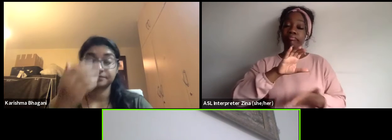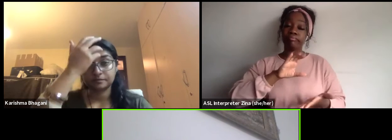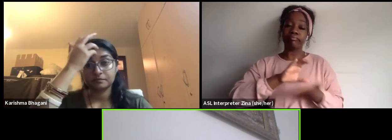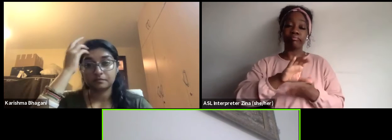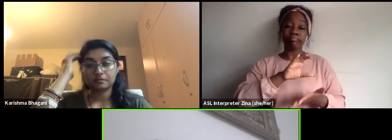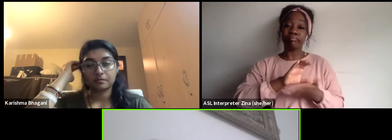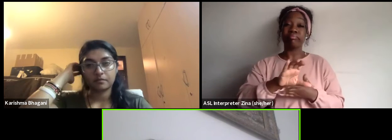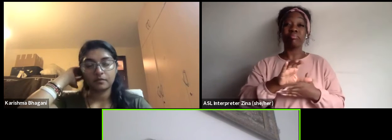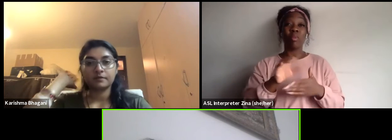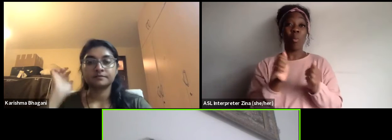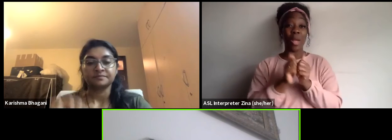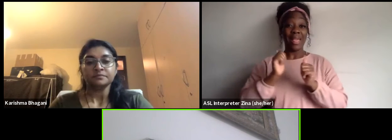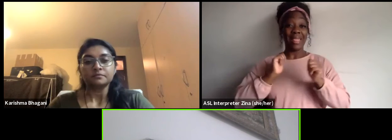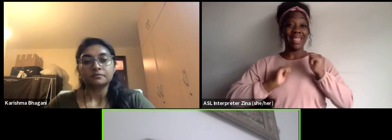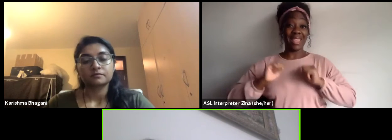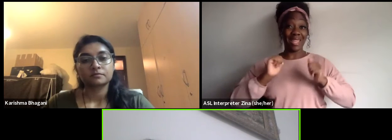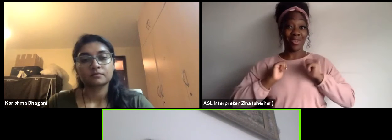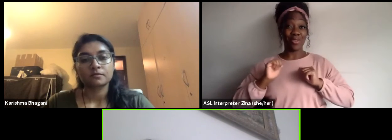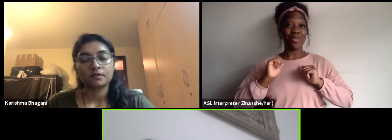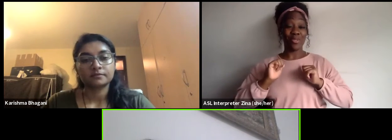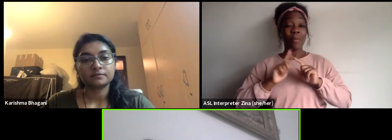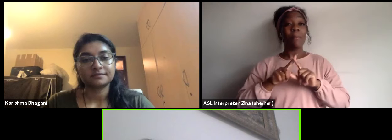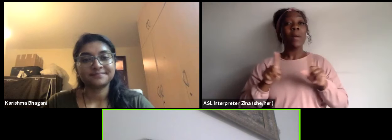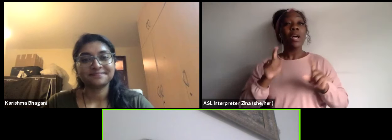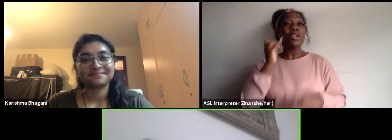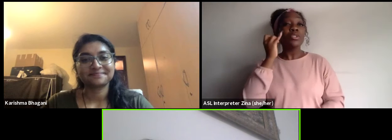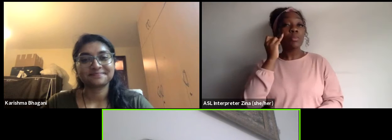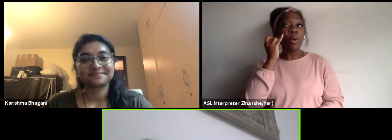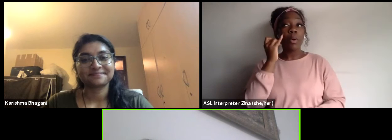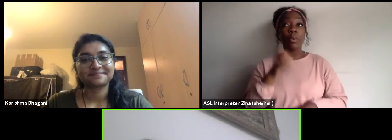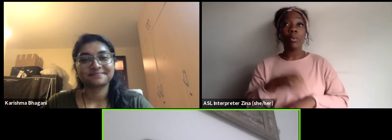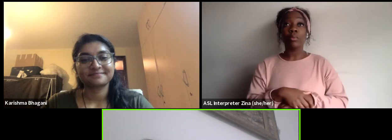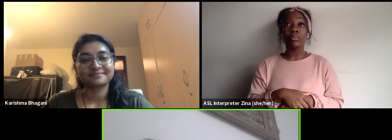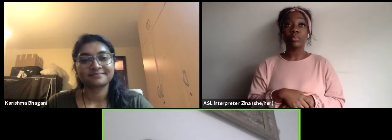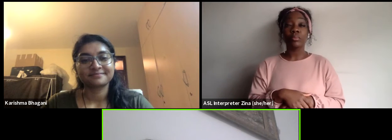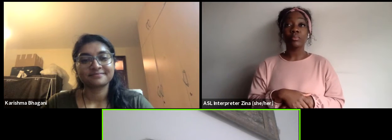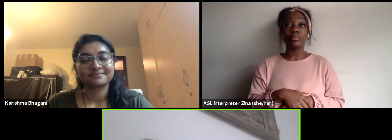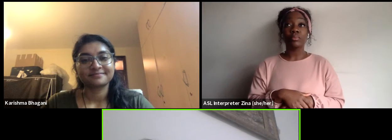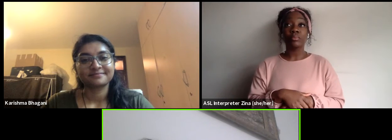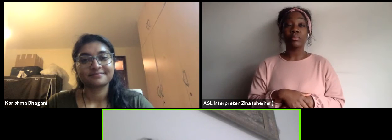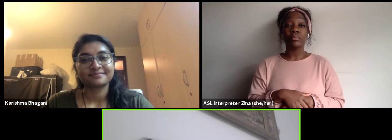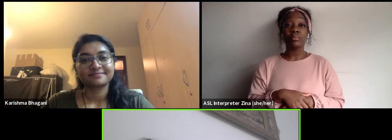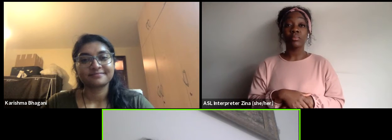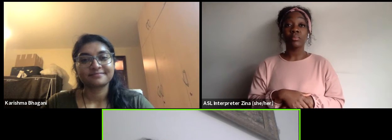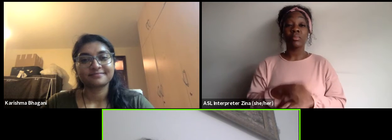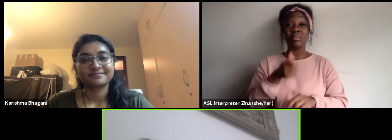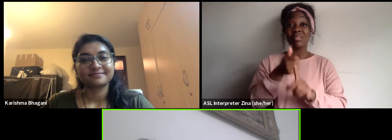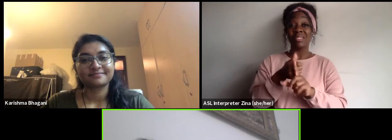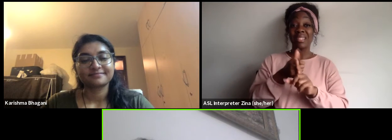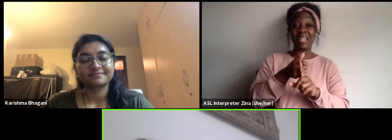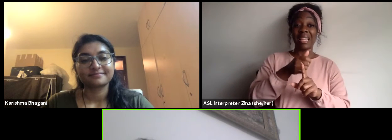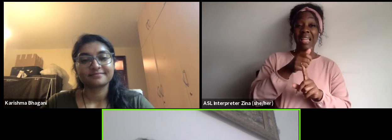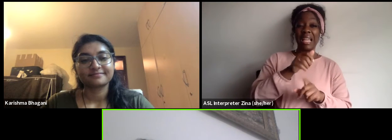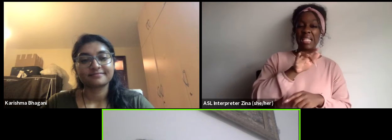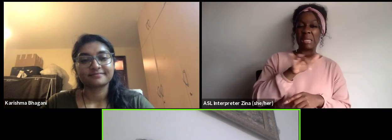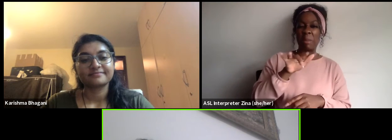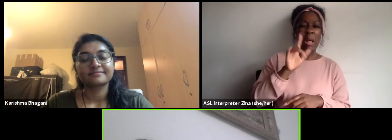But if you are out from... If you are angry or they are angry at you, it's really hard to survive